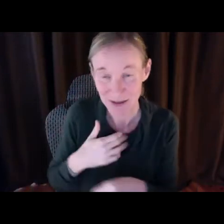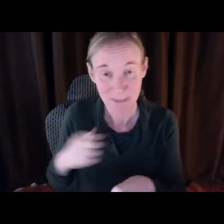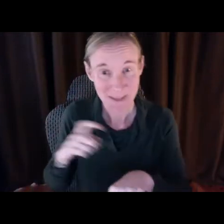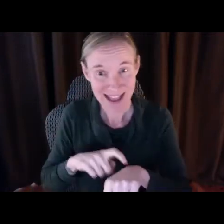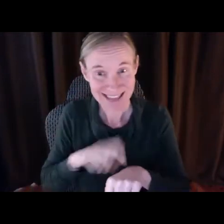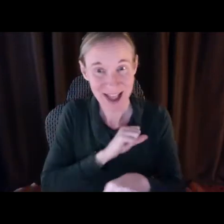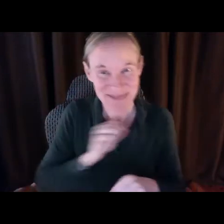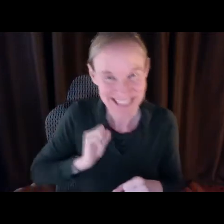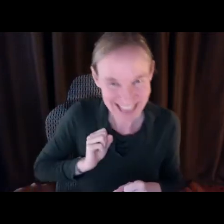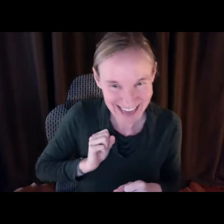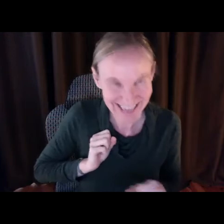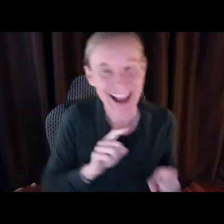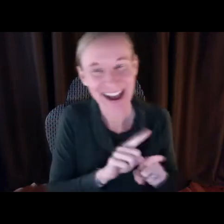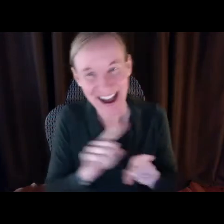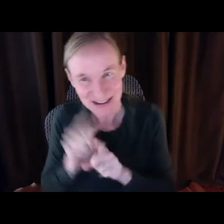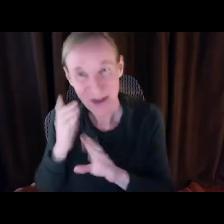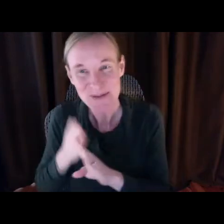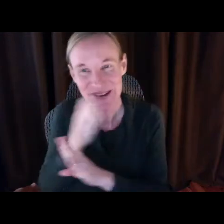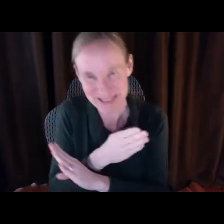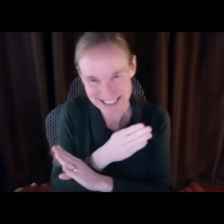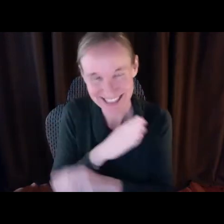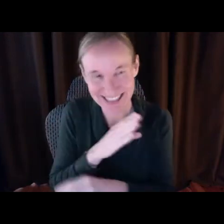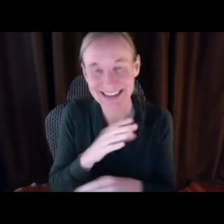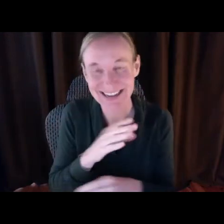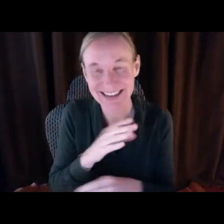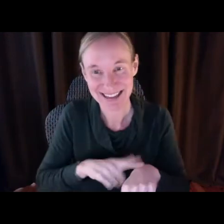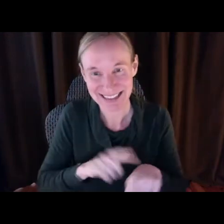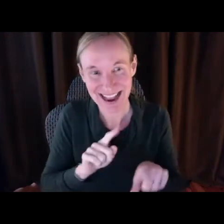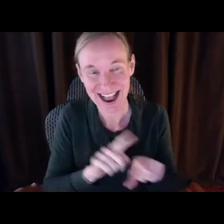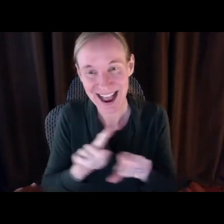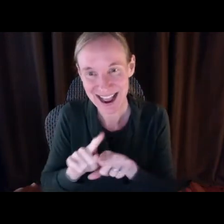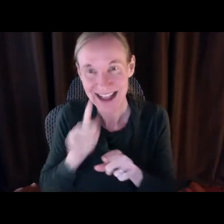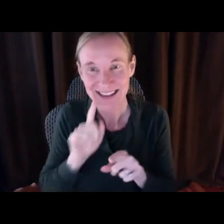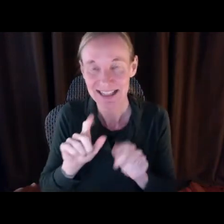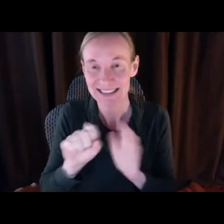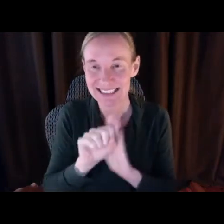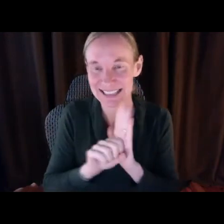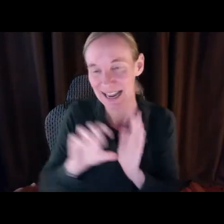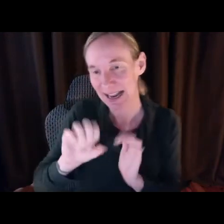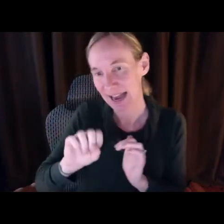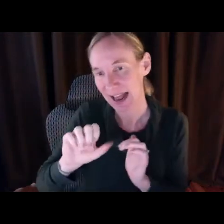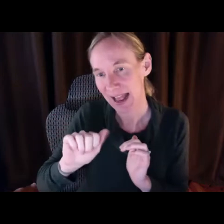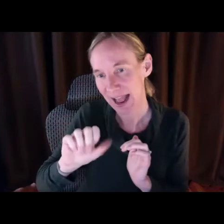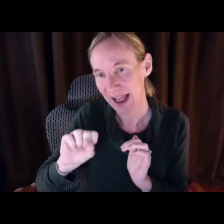as CD pane's both of whom I've been so privileged to work with over the past 10 years, both in my time in the senate